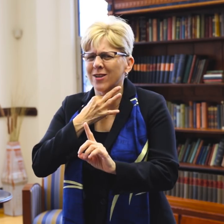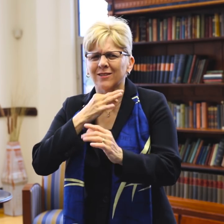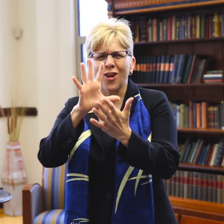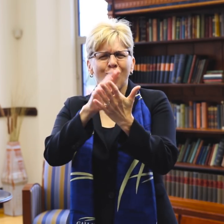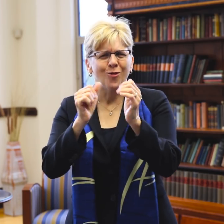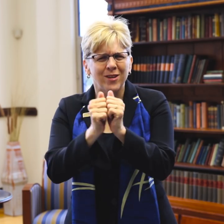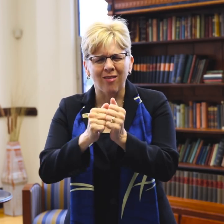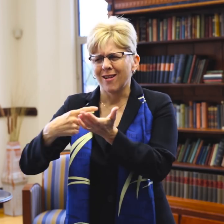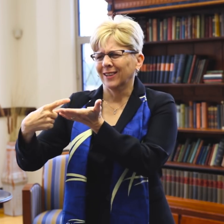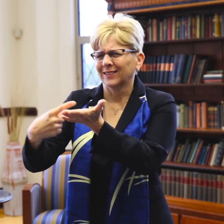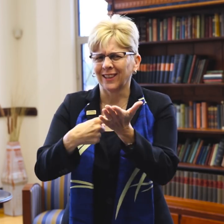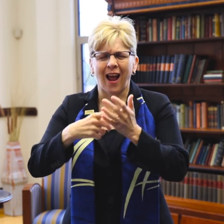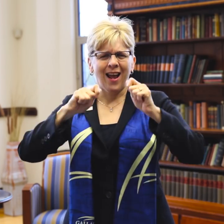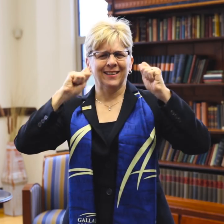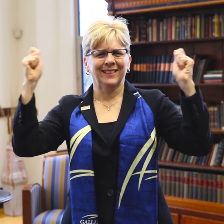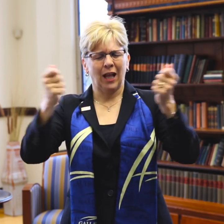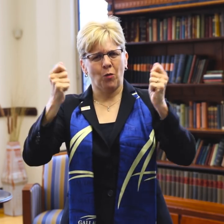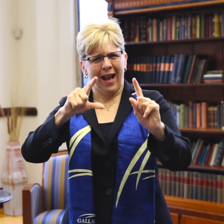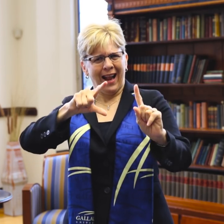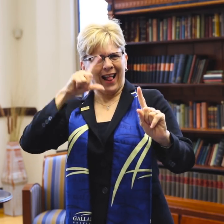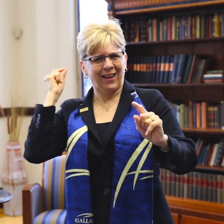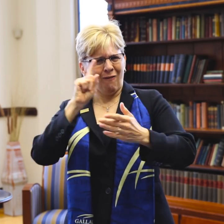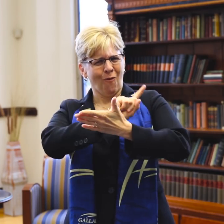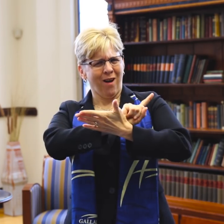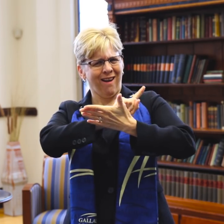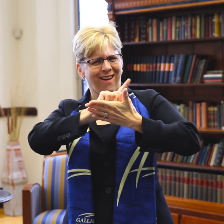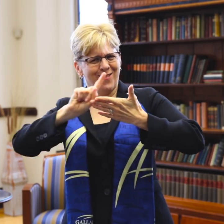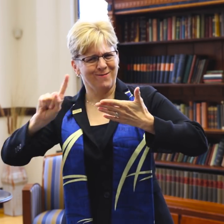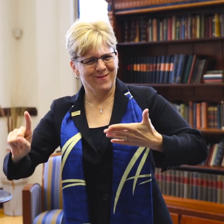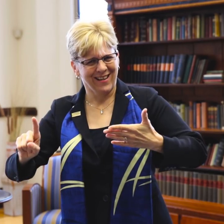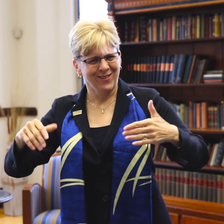learned together, discussed, and celebrated Gallaudet!